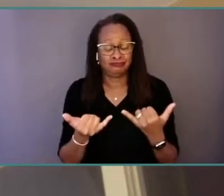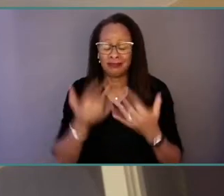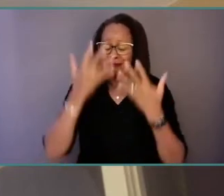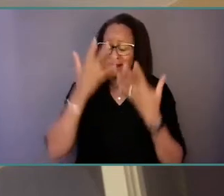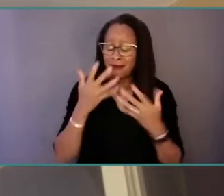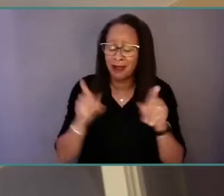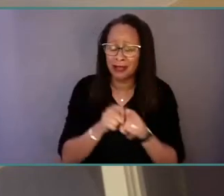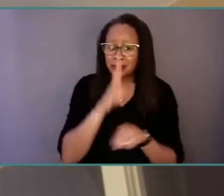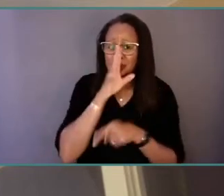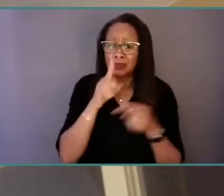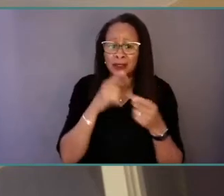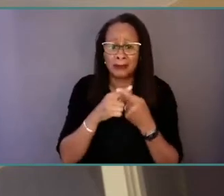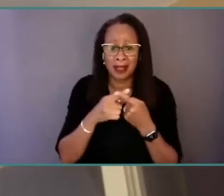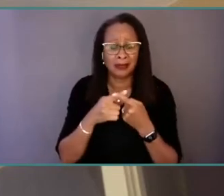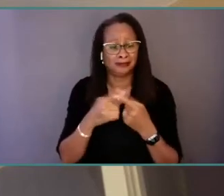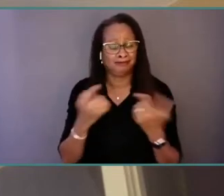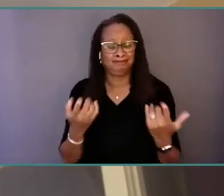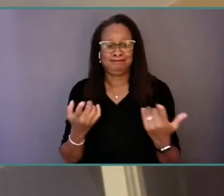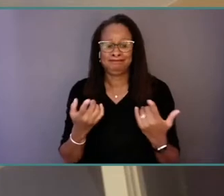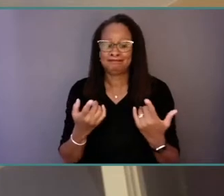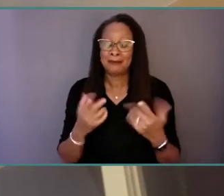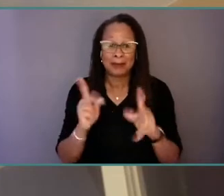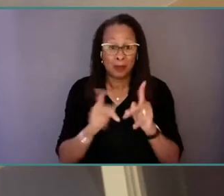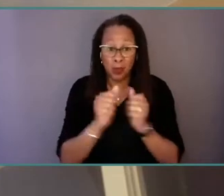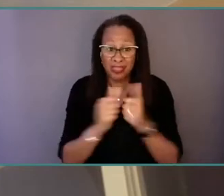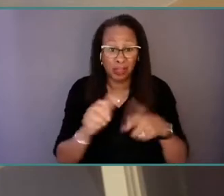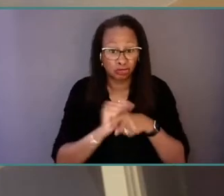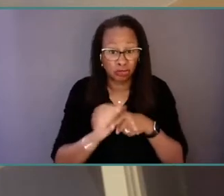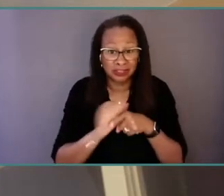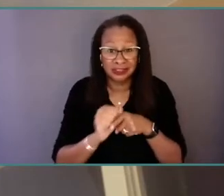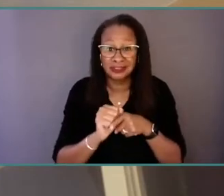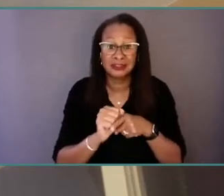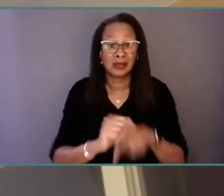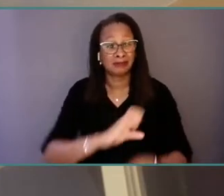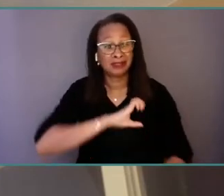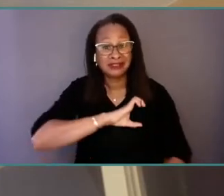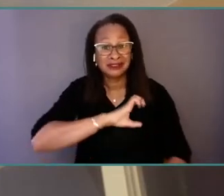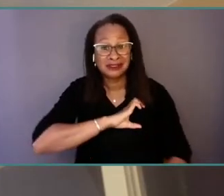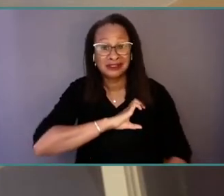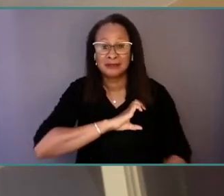untrained law enforcement is possibly the ones that are going in,